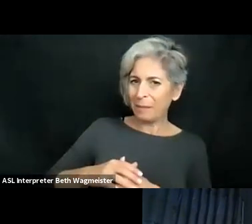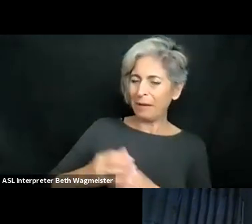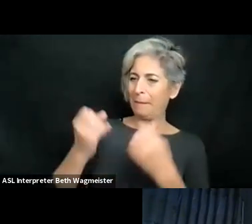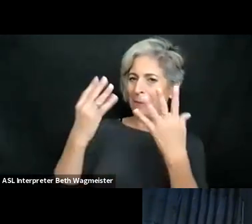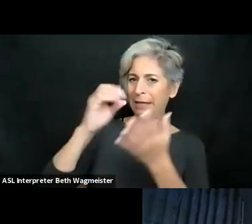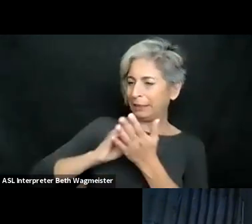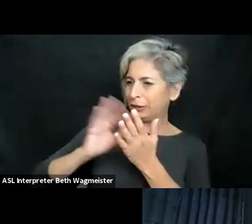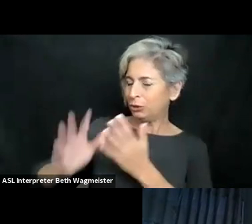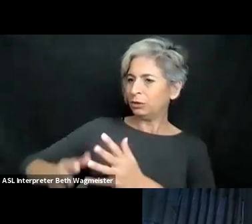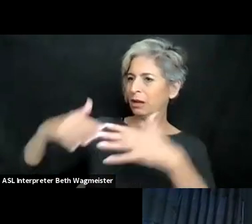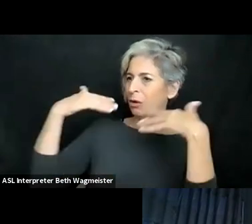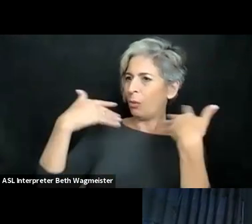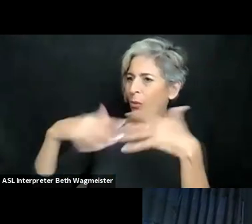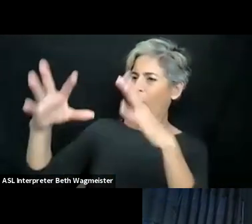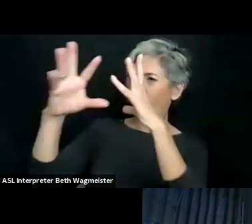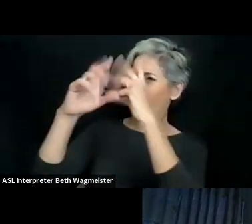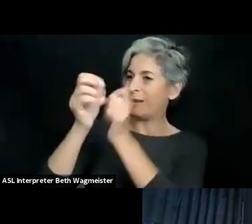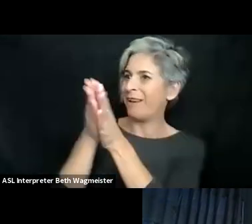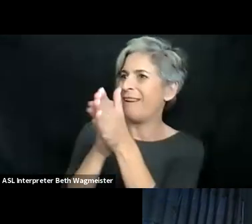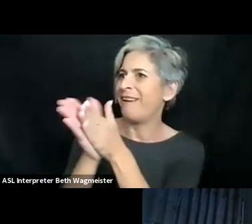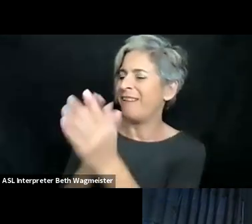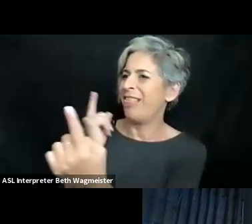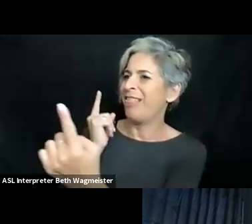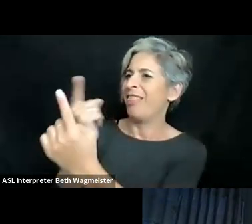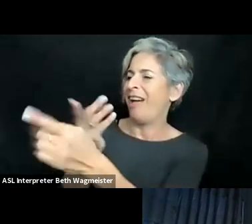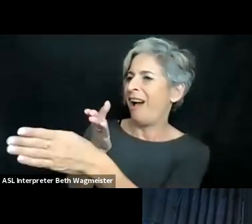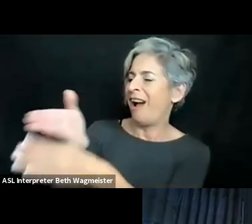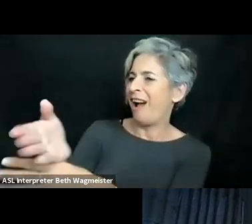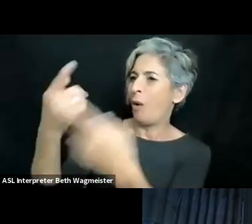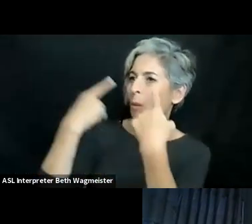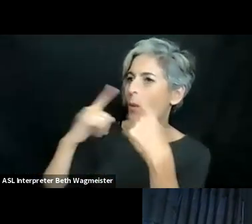actually taking on and catching up on this, and